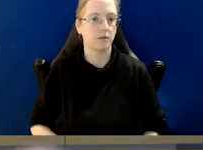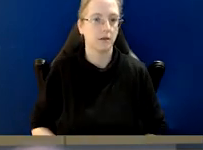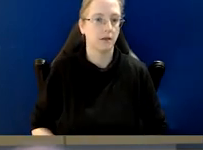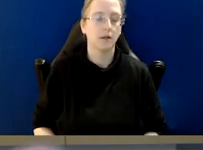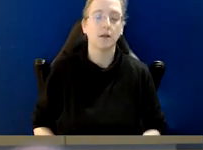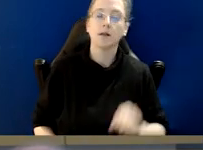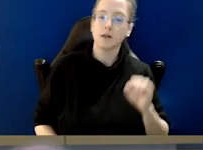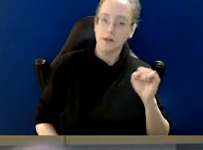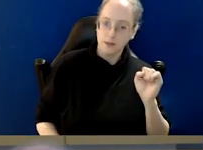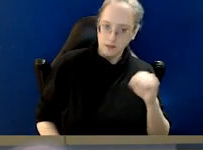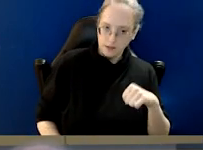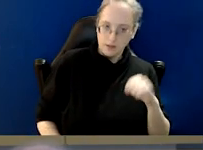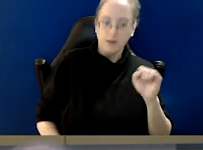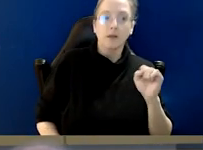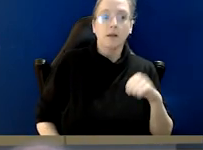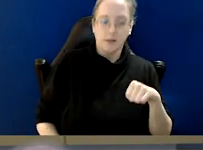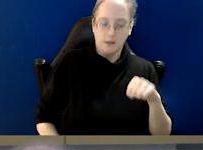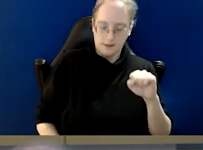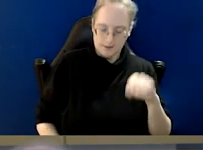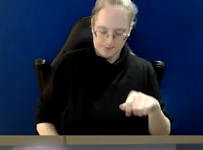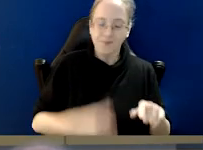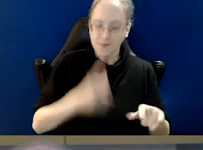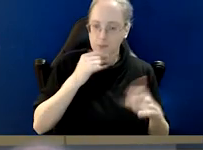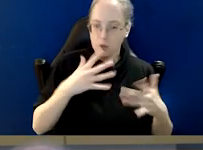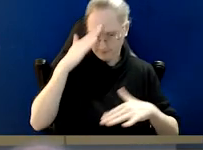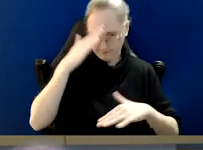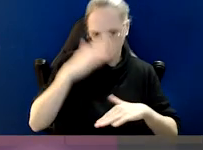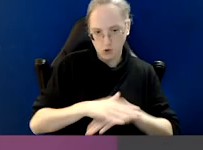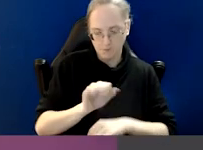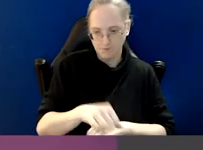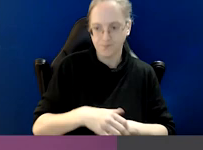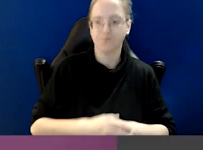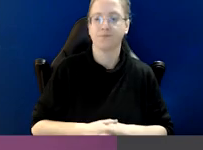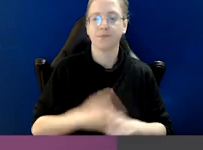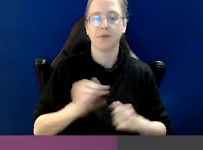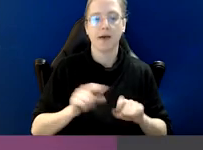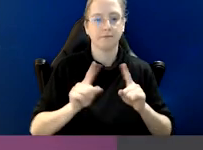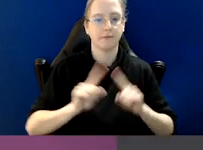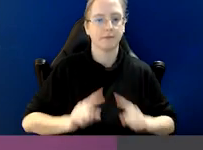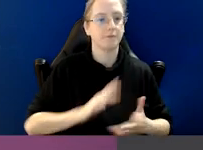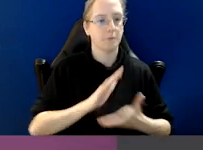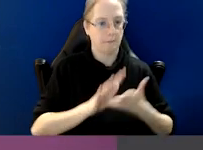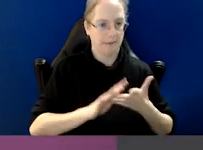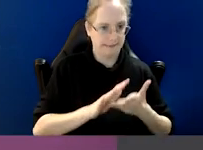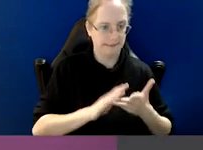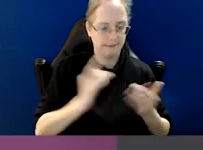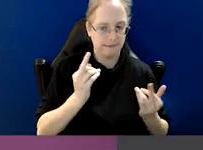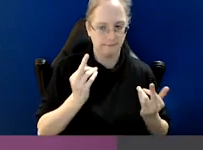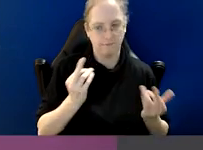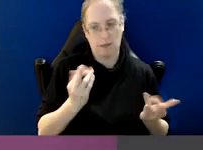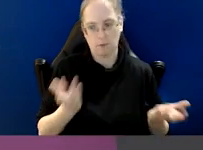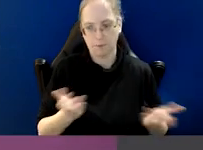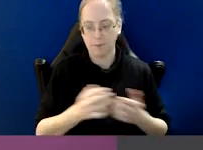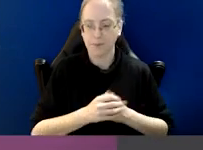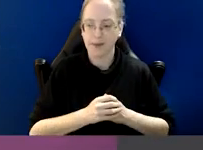Thanks Kylie. And it's certainly something that causes confusion because there are multiple different definitions.